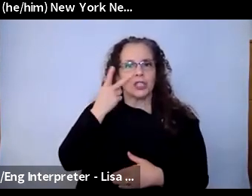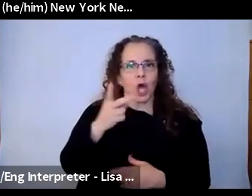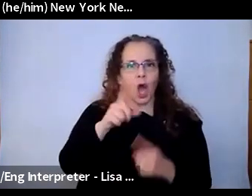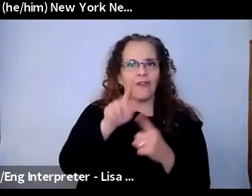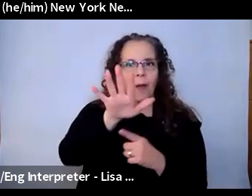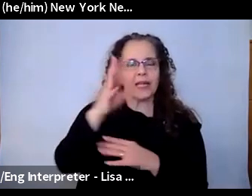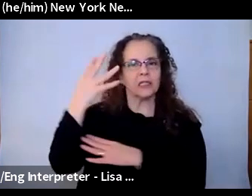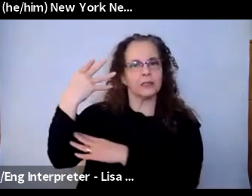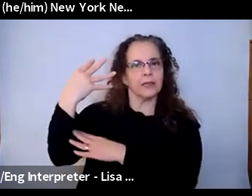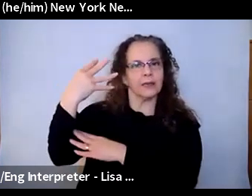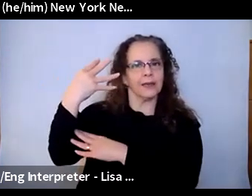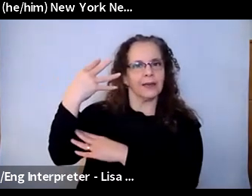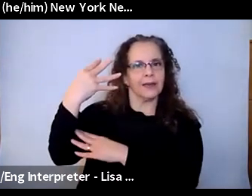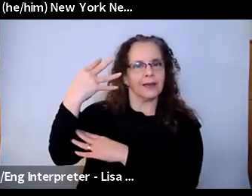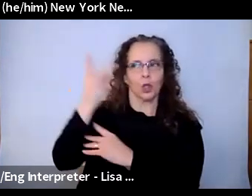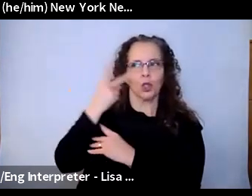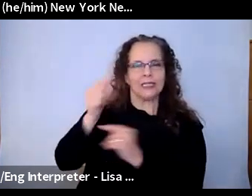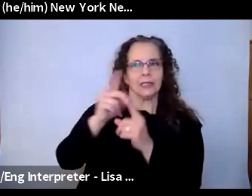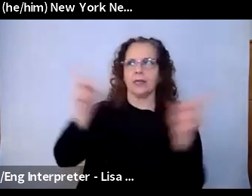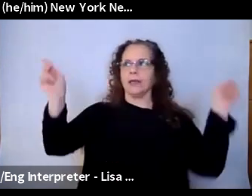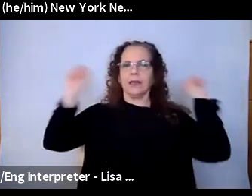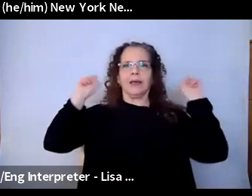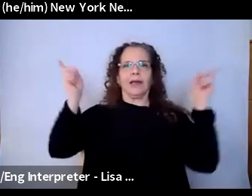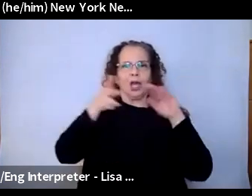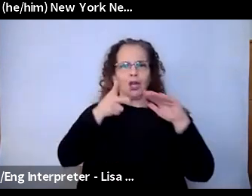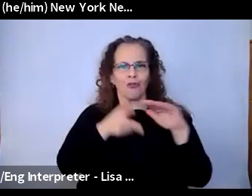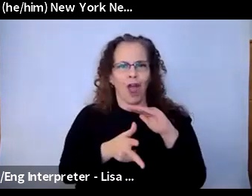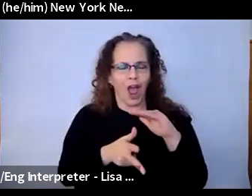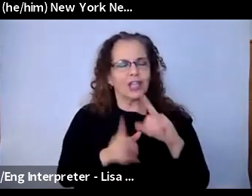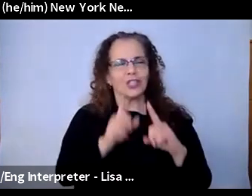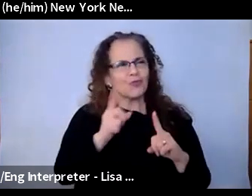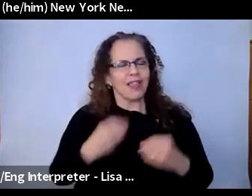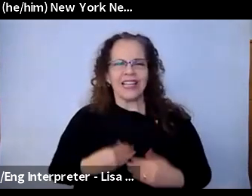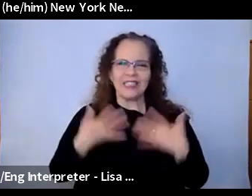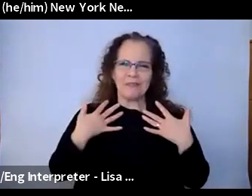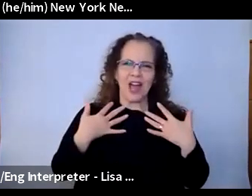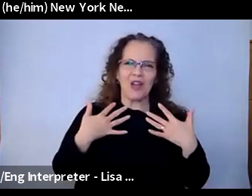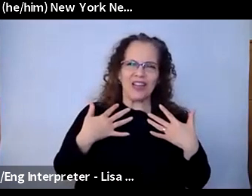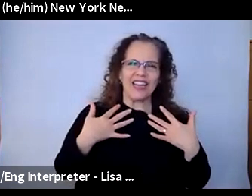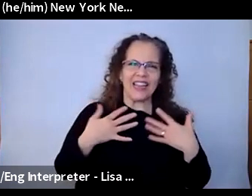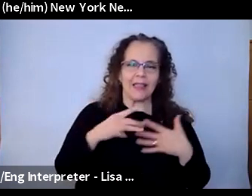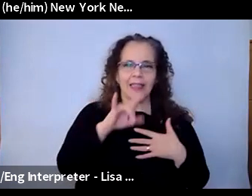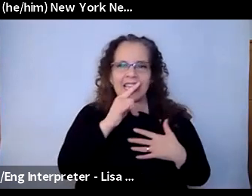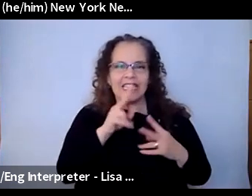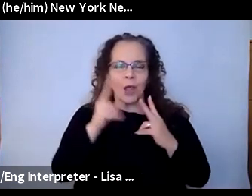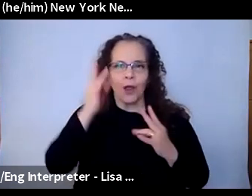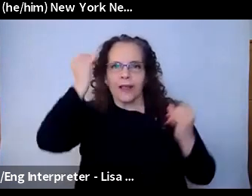all these prompts. And, I don't know, it just seemed so innovative and inspired. And the kids were so, you know, laughing